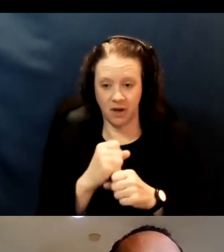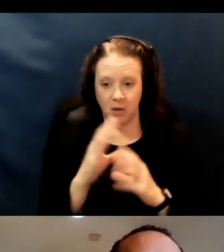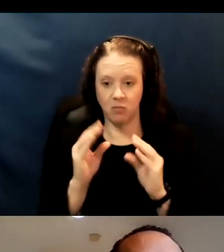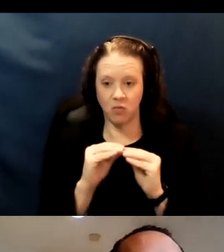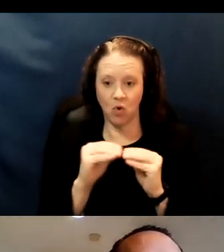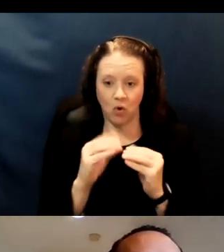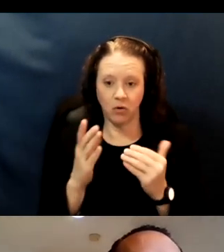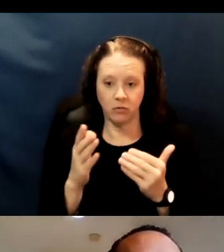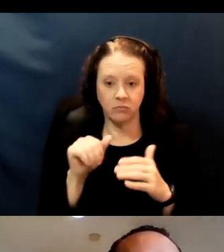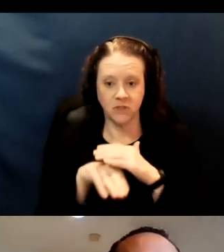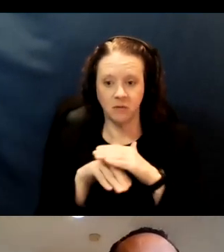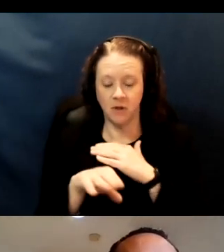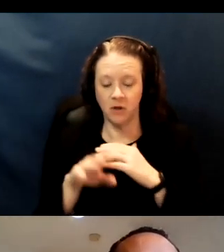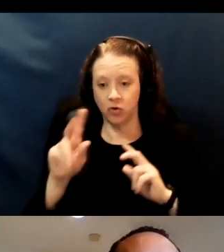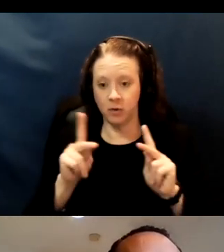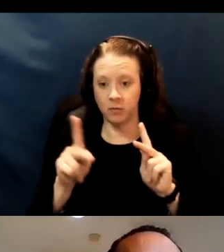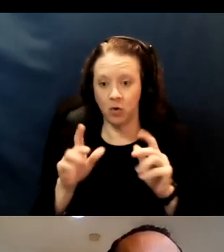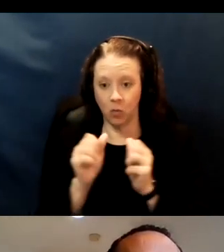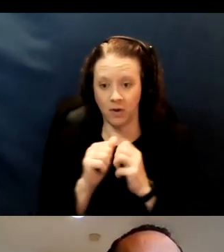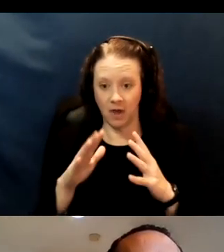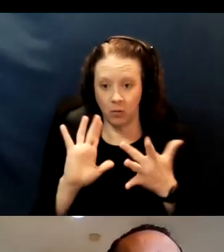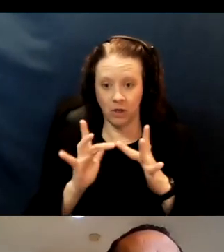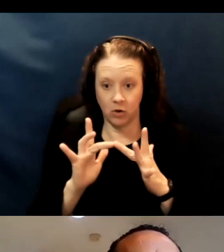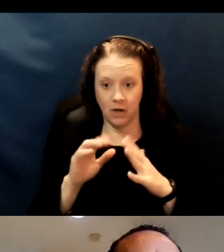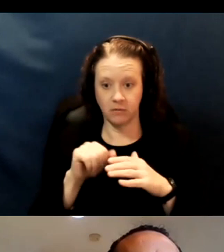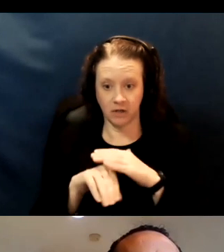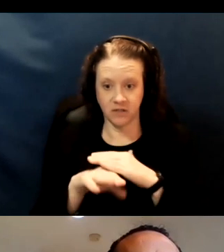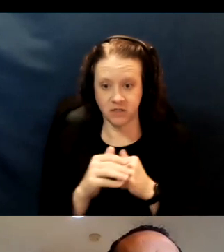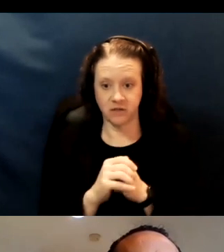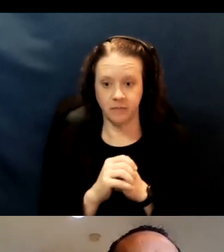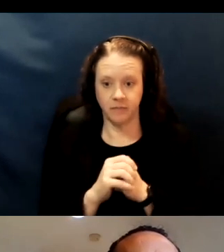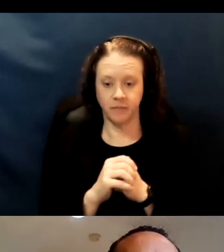to people without internet access. And we've been working with families and CVS